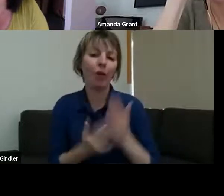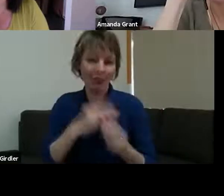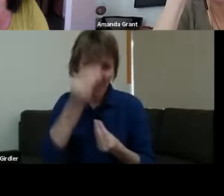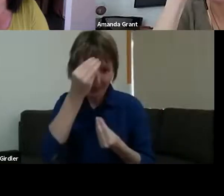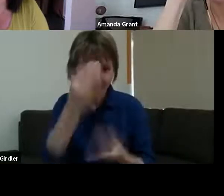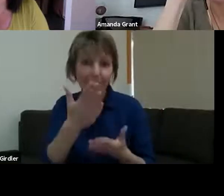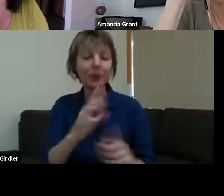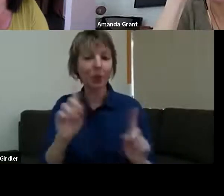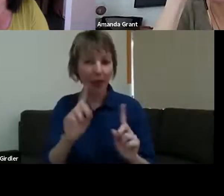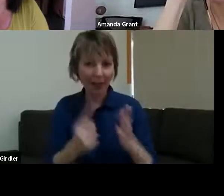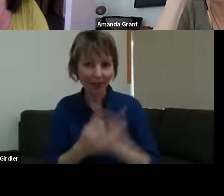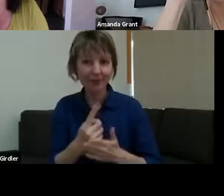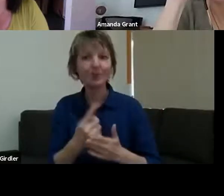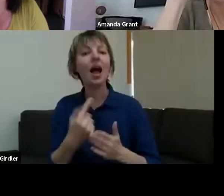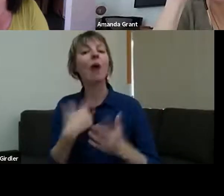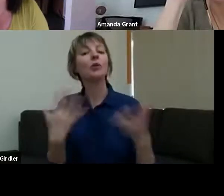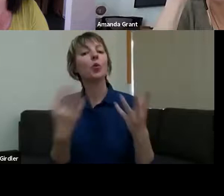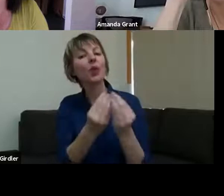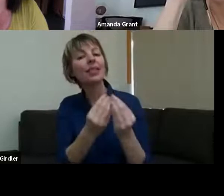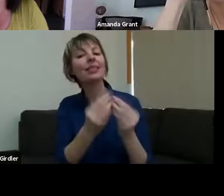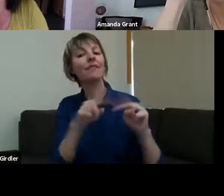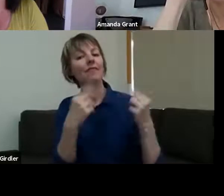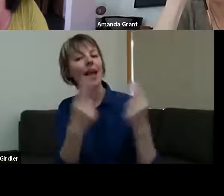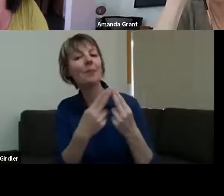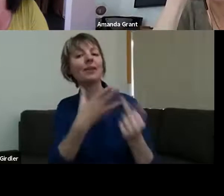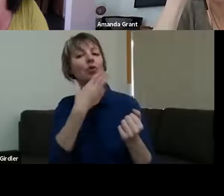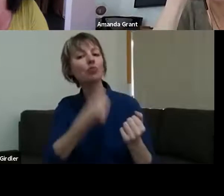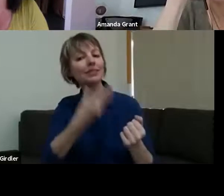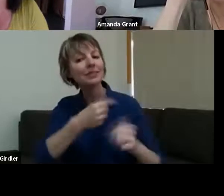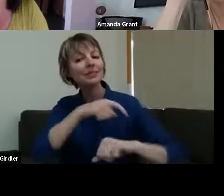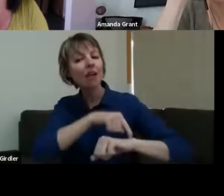most of the family left, but on New Year's Eve, we were hit by the fire.